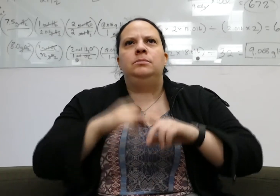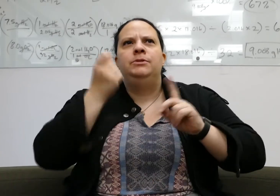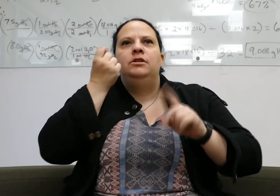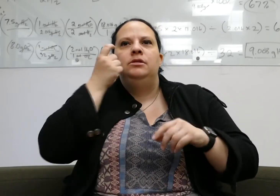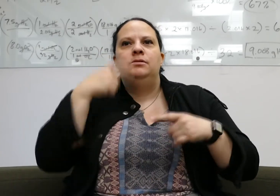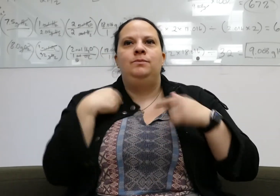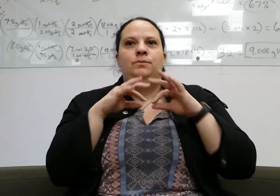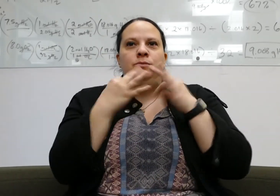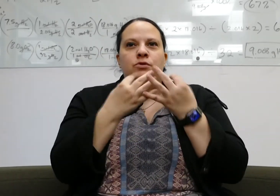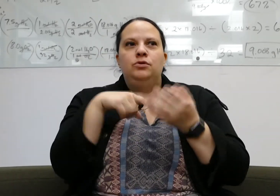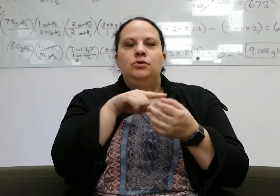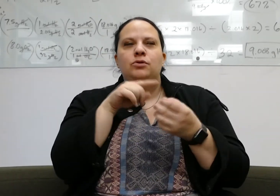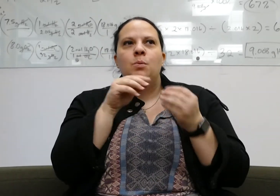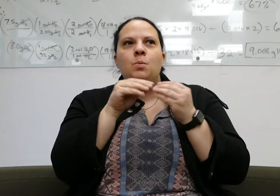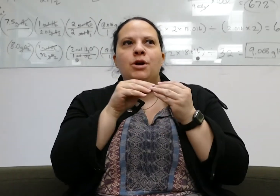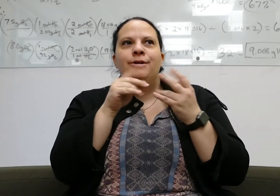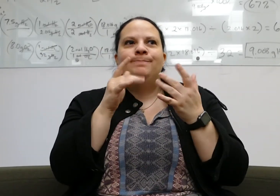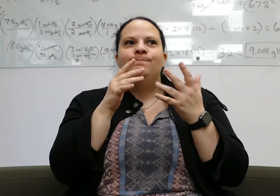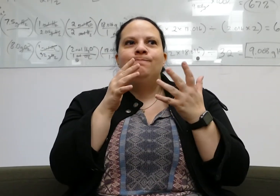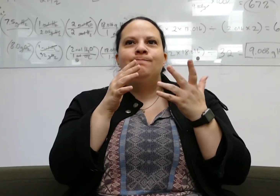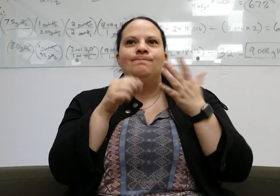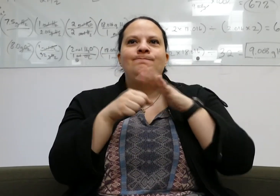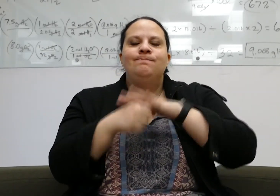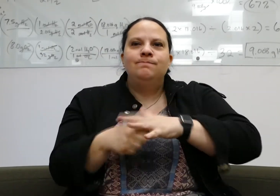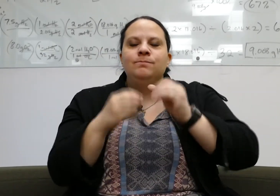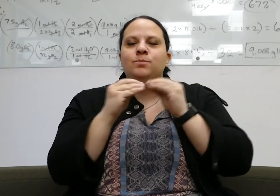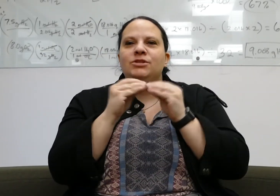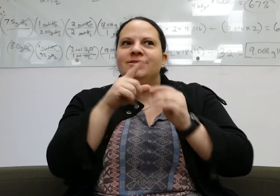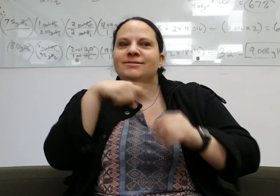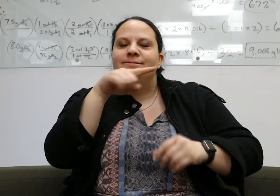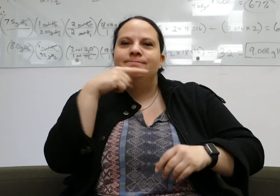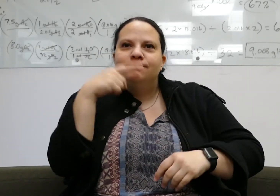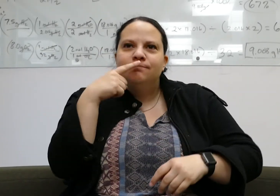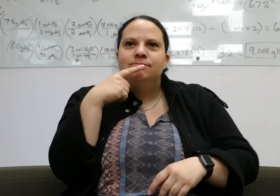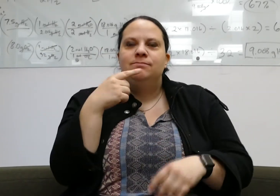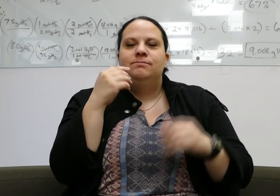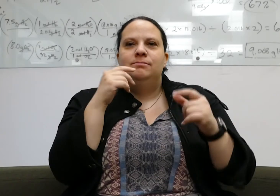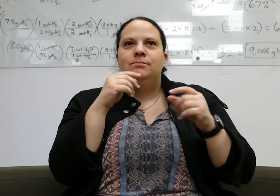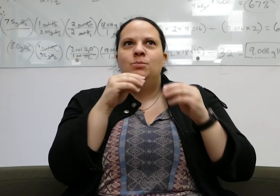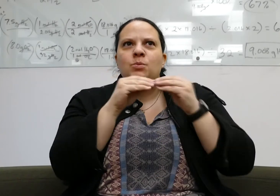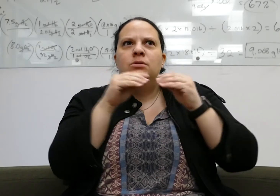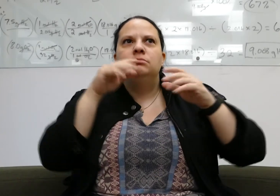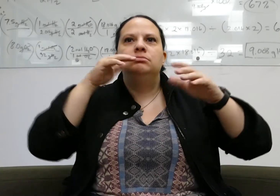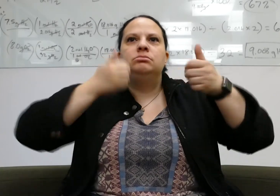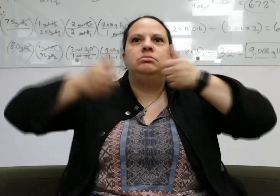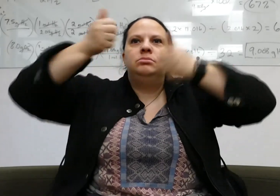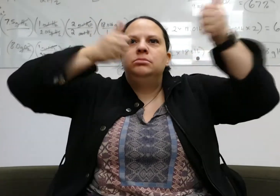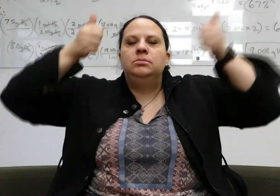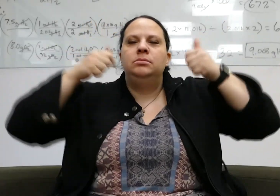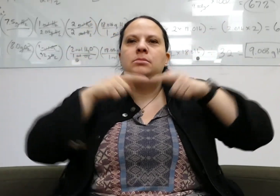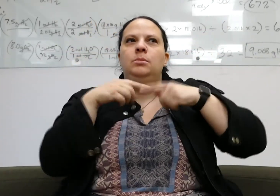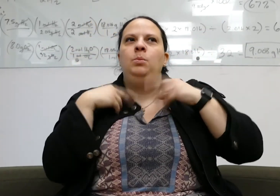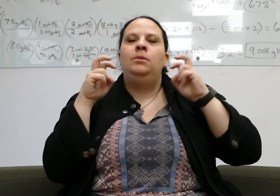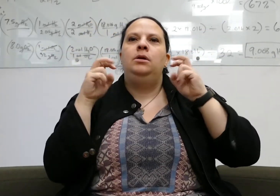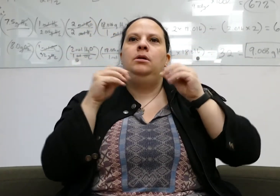They were very oppressive and made me feel inferior.